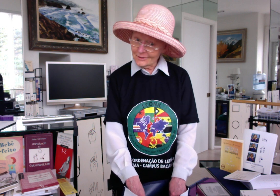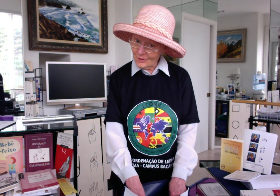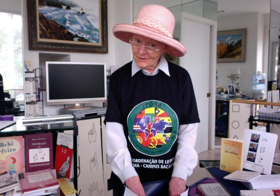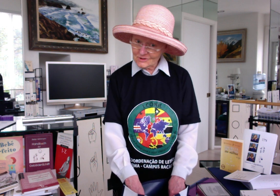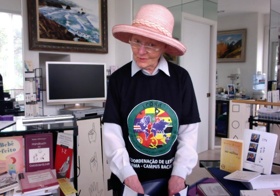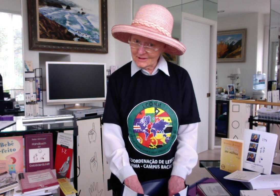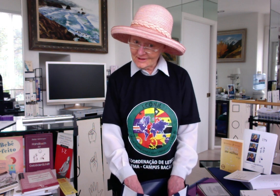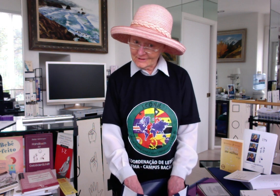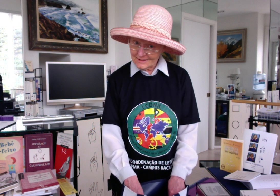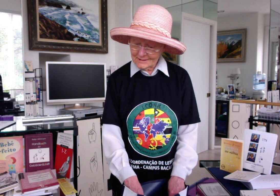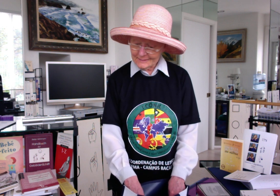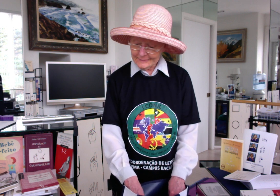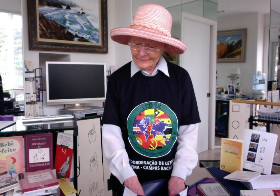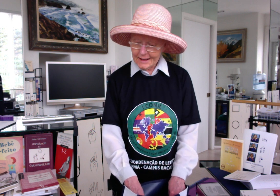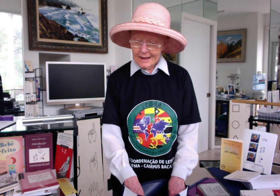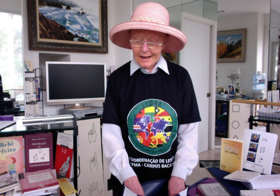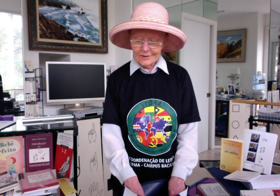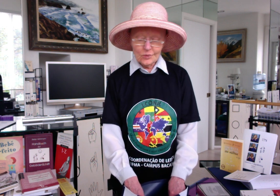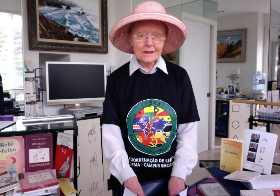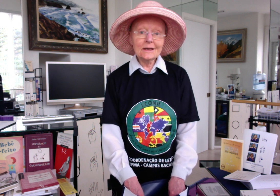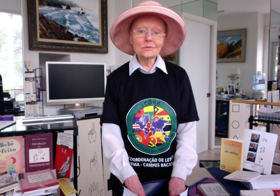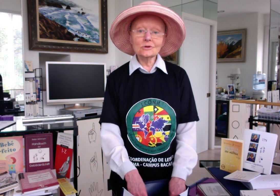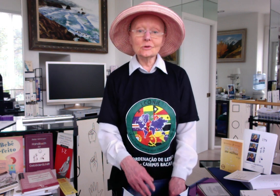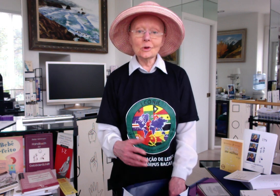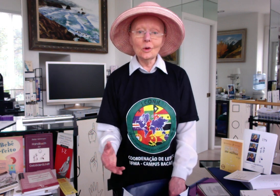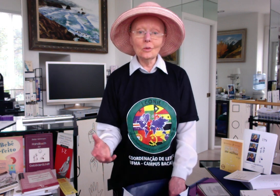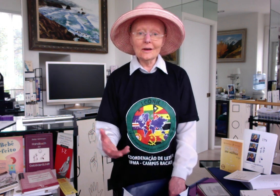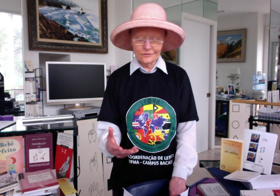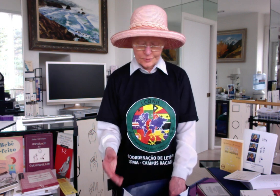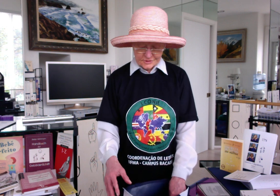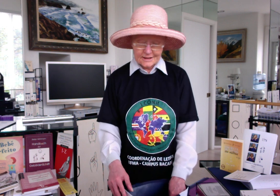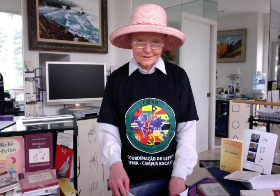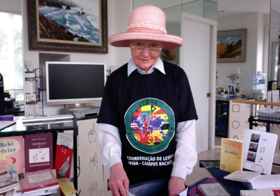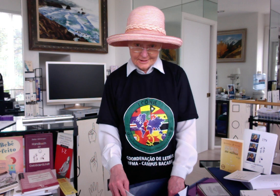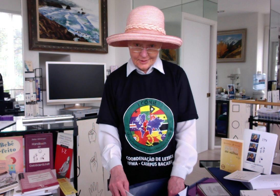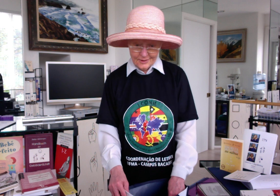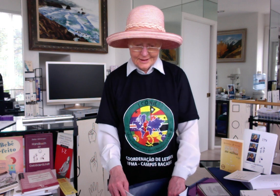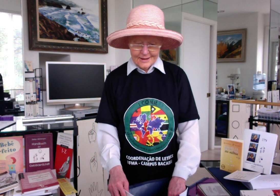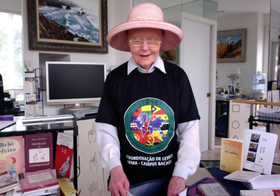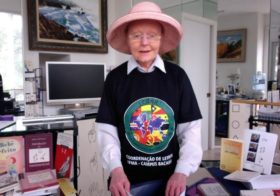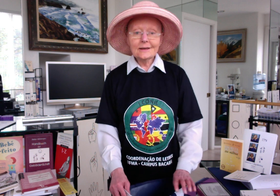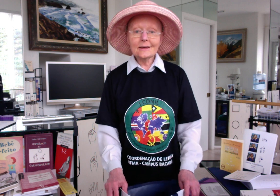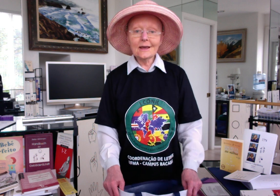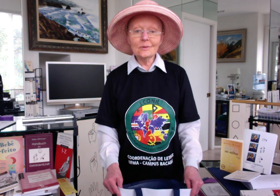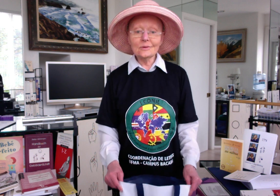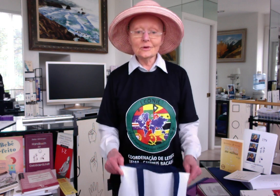August 2017 and when he returned home after presenting there he came in with a